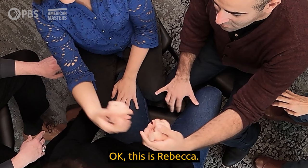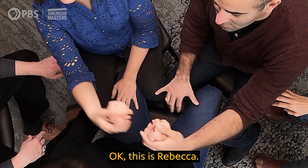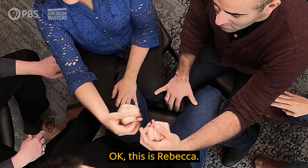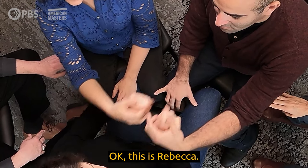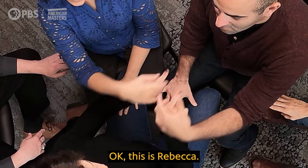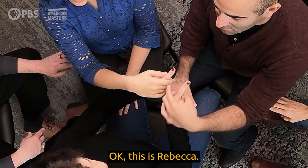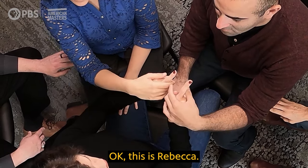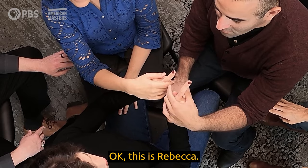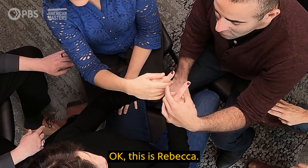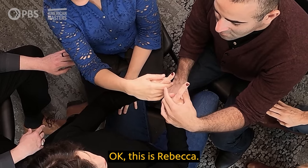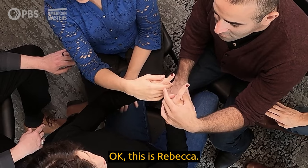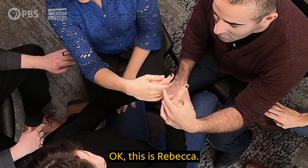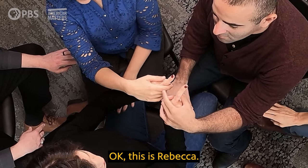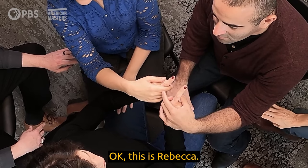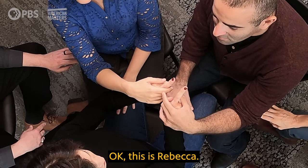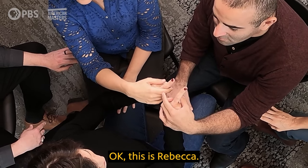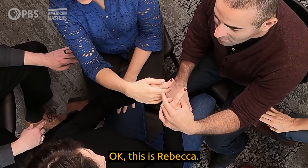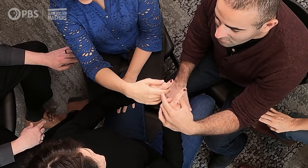OK, this is Rebecca.